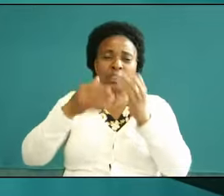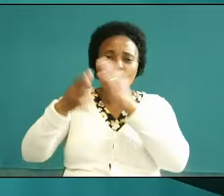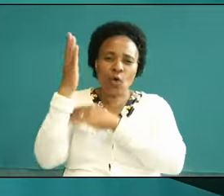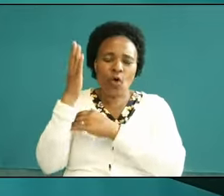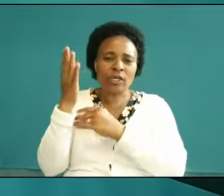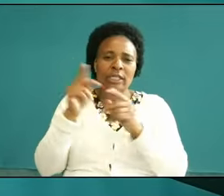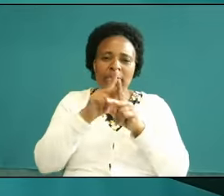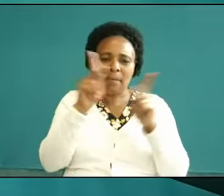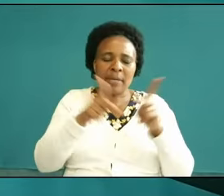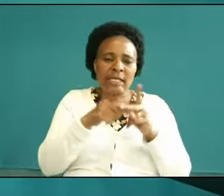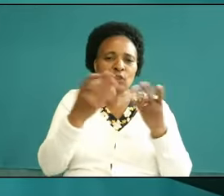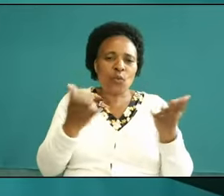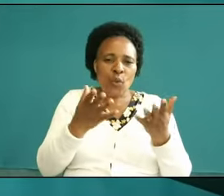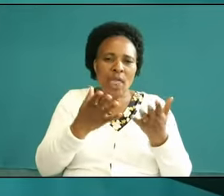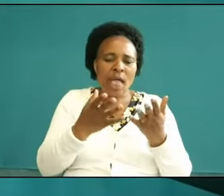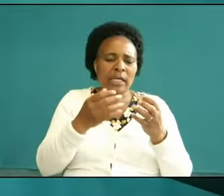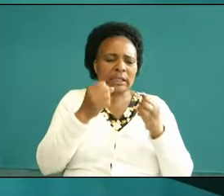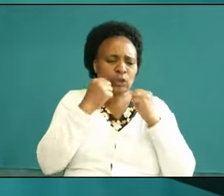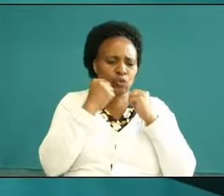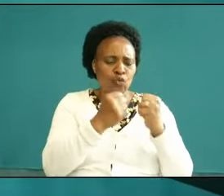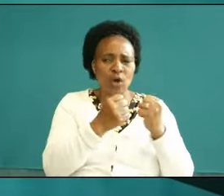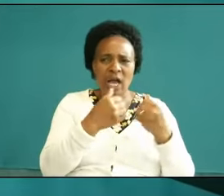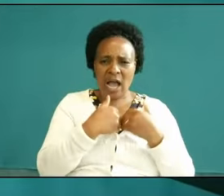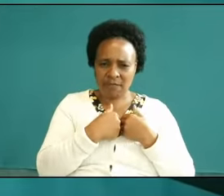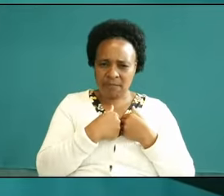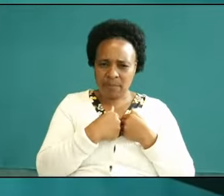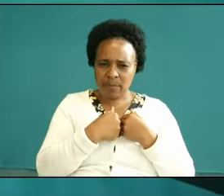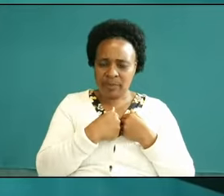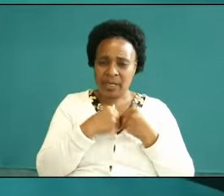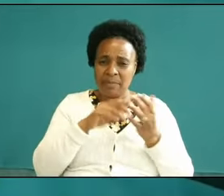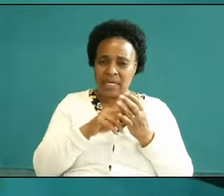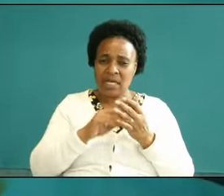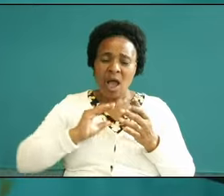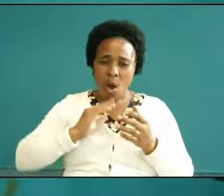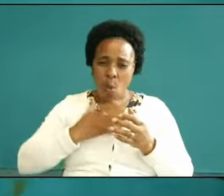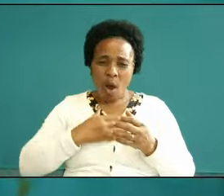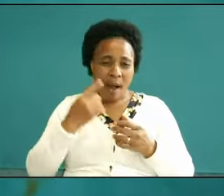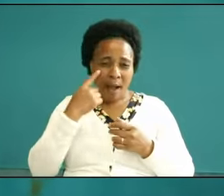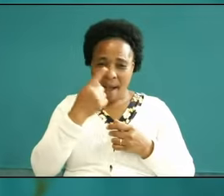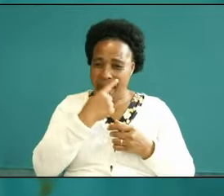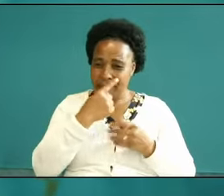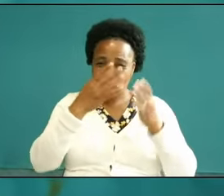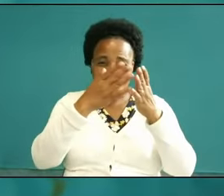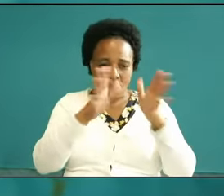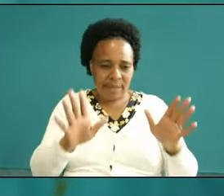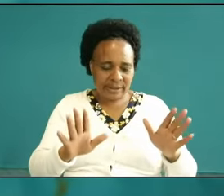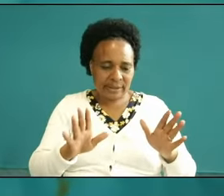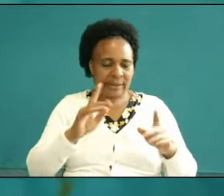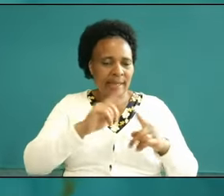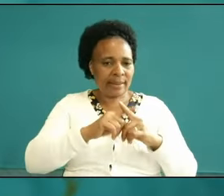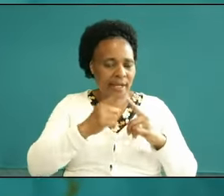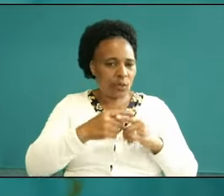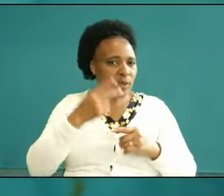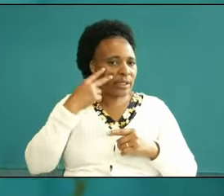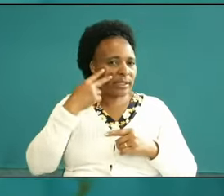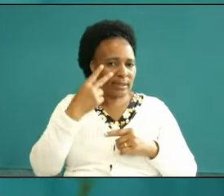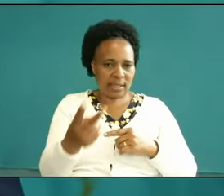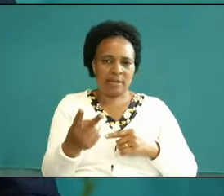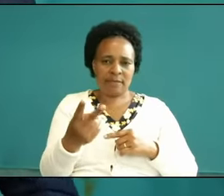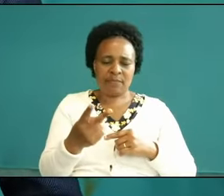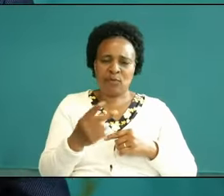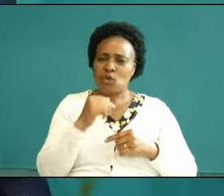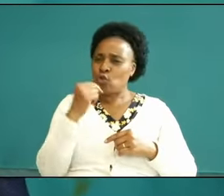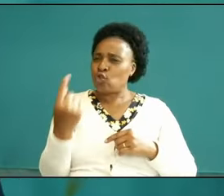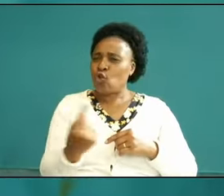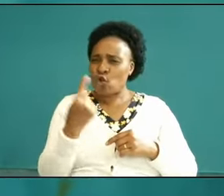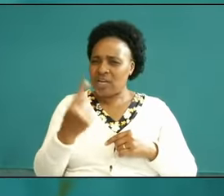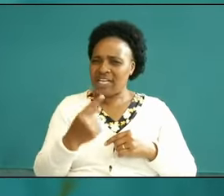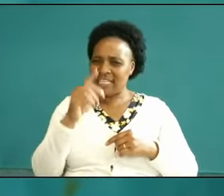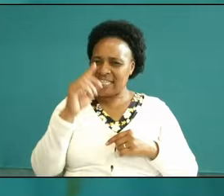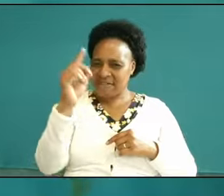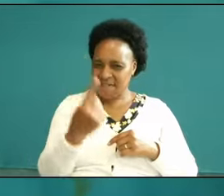when we go to the spirit of God and our eyes are opened then we can see not only the vast Army of